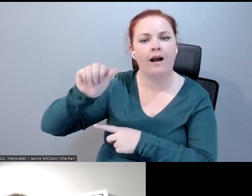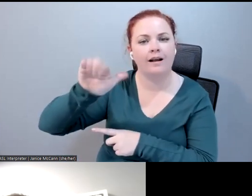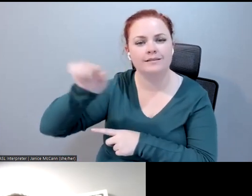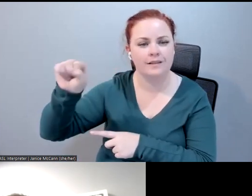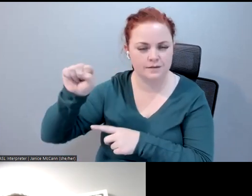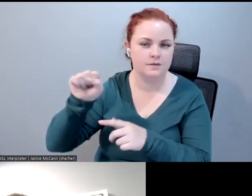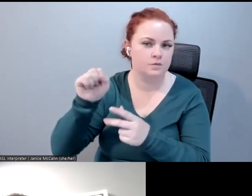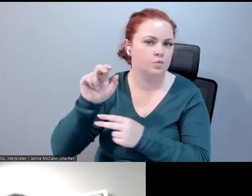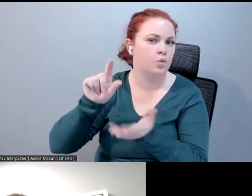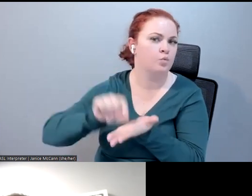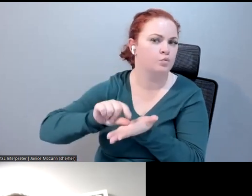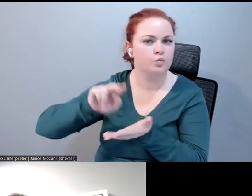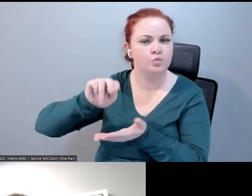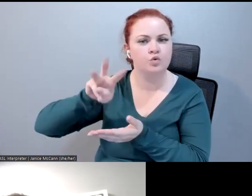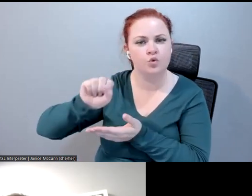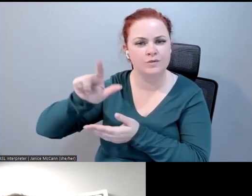place to join the XR Access community if you care about